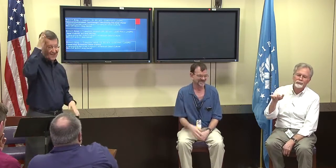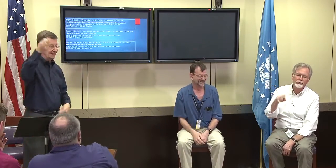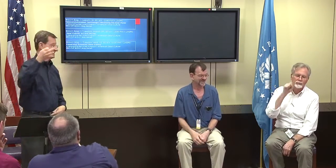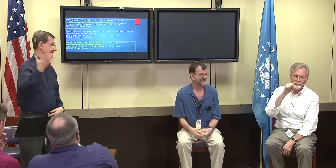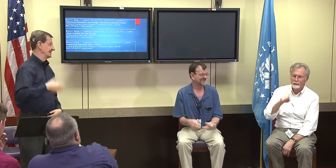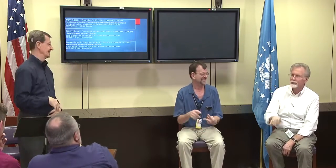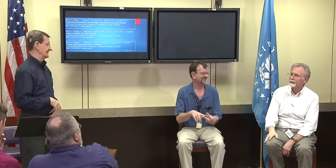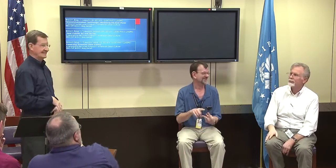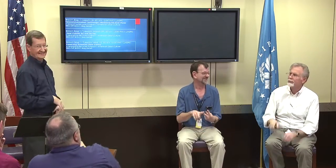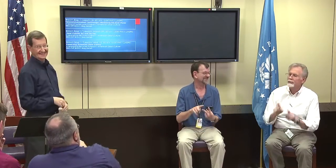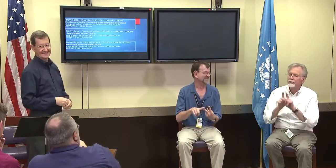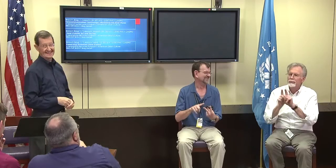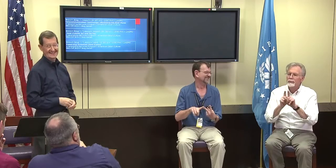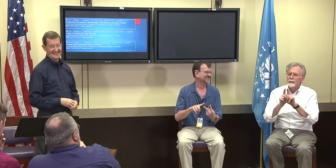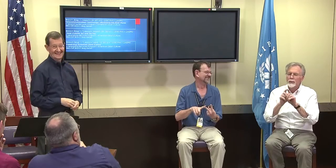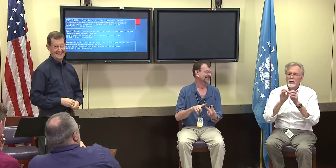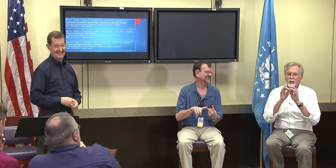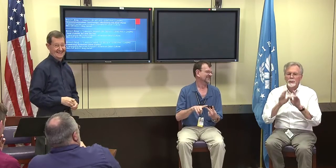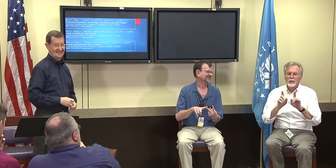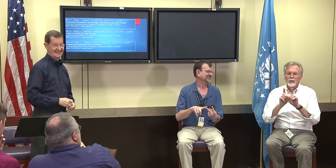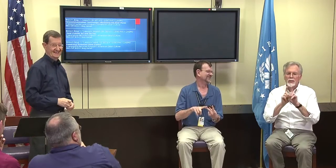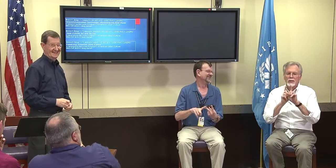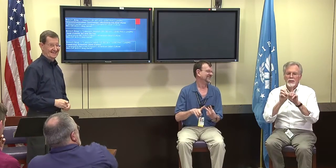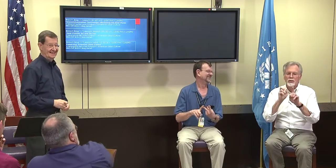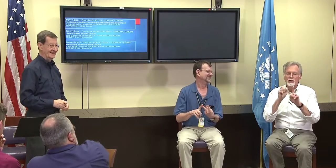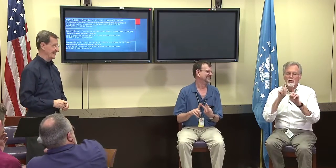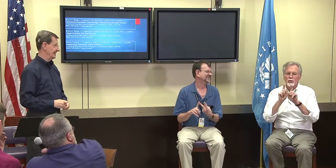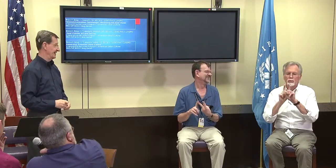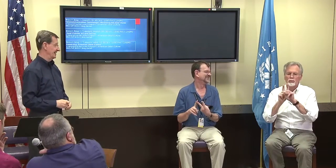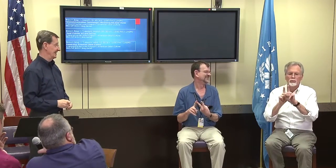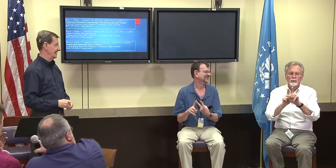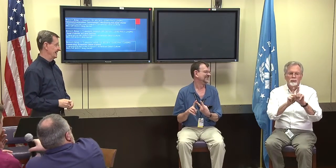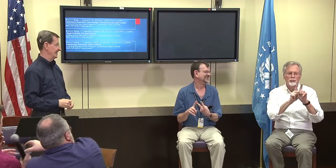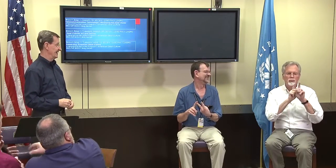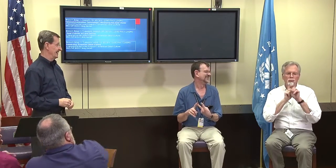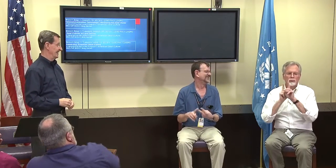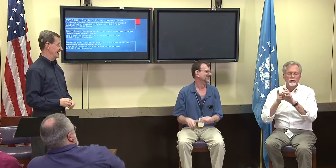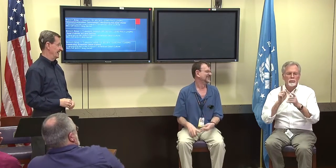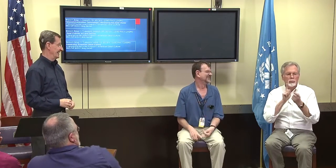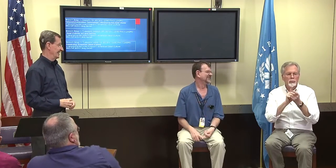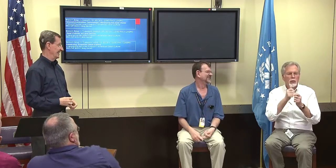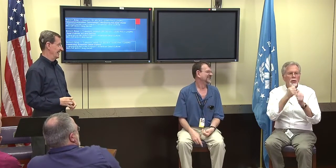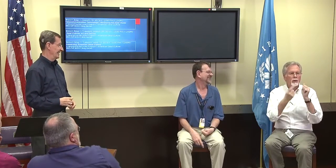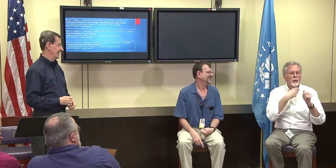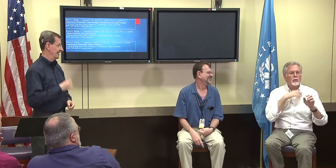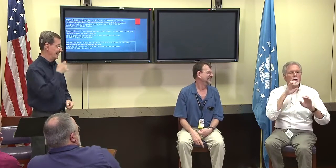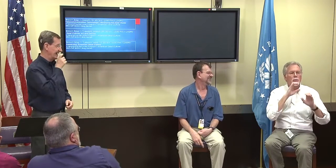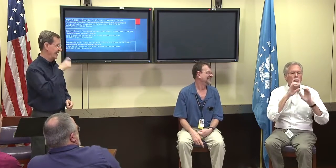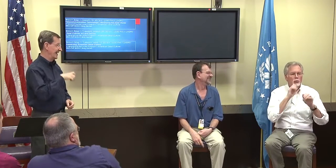that will be great, a robot interpreter. Fred Pickering: The thing that can follow me around